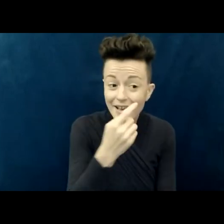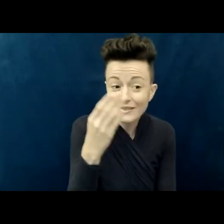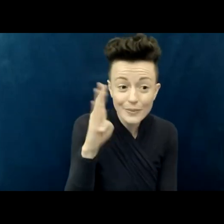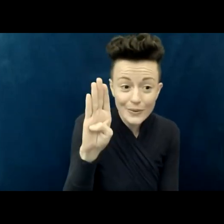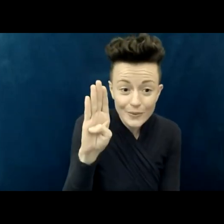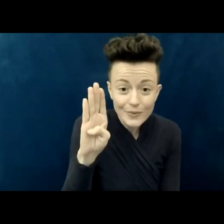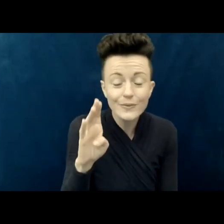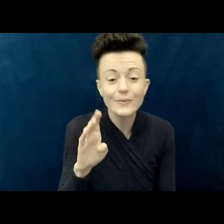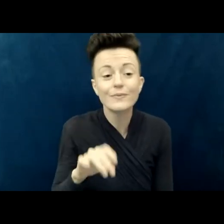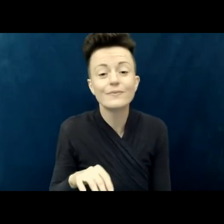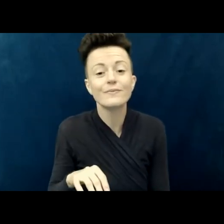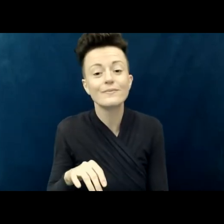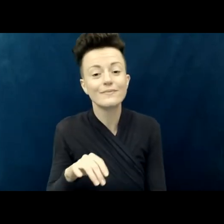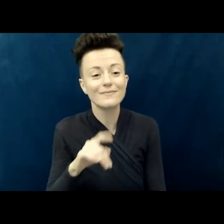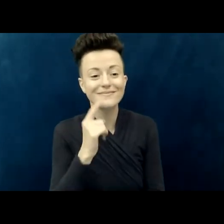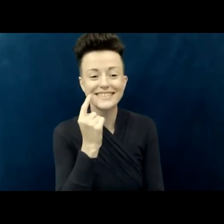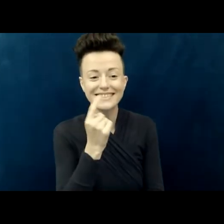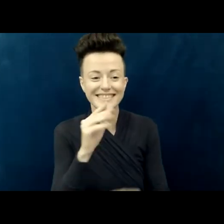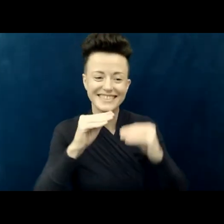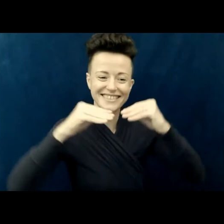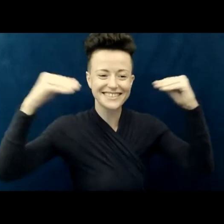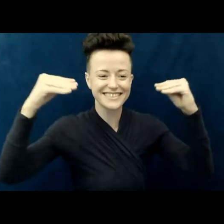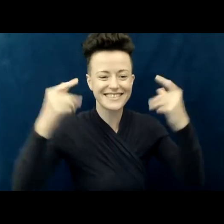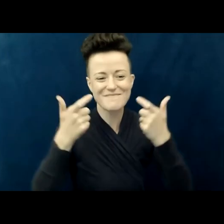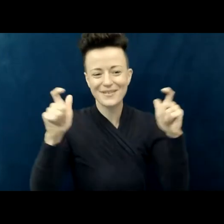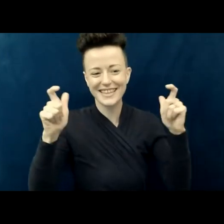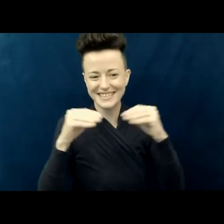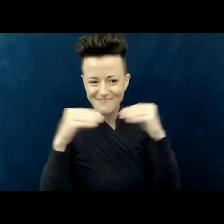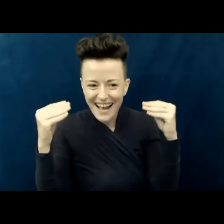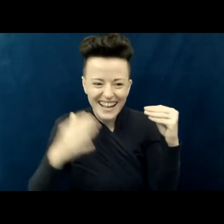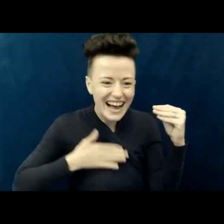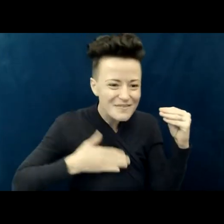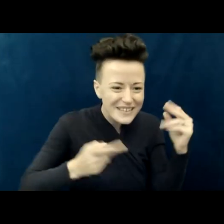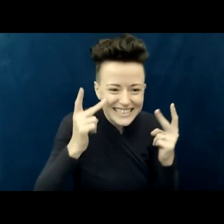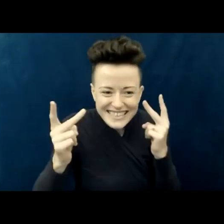and a very wide, happy smile to see you and be with you all today.